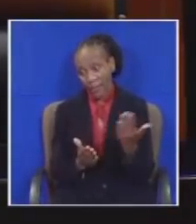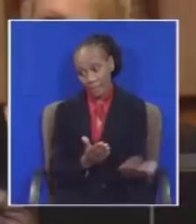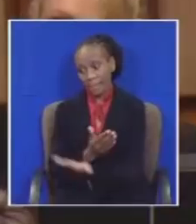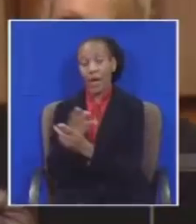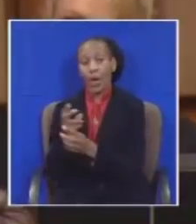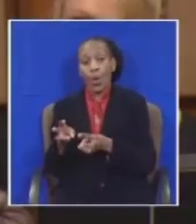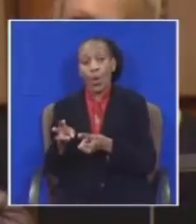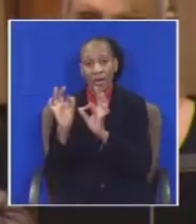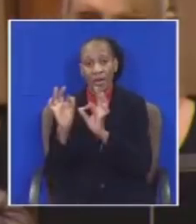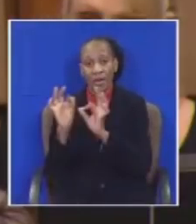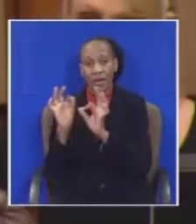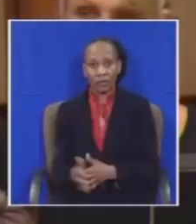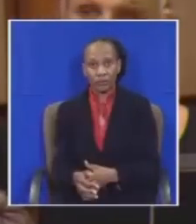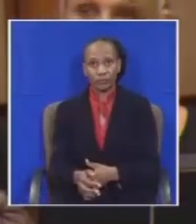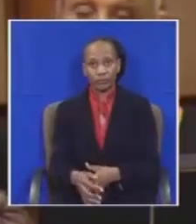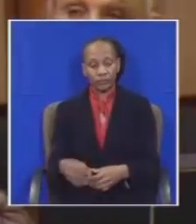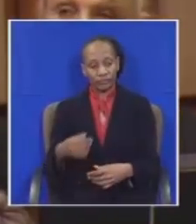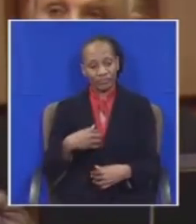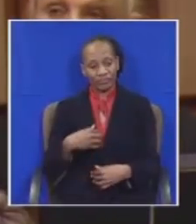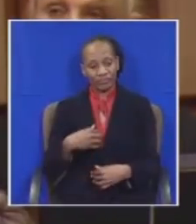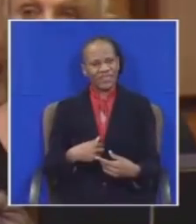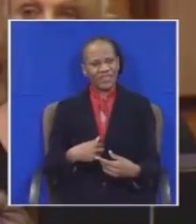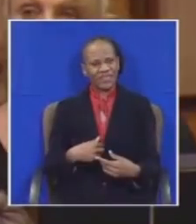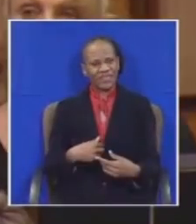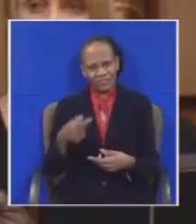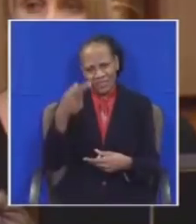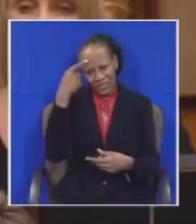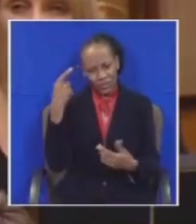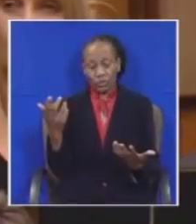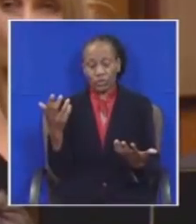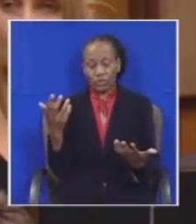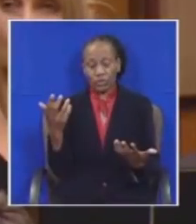Our sitting president is even affect. I don't know what aspersion is he talking about honorable Hlowama